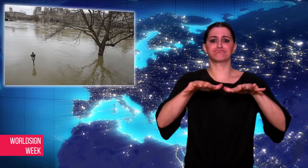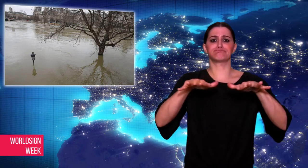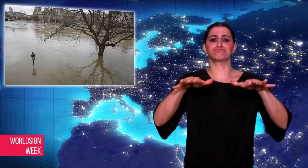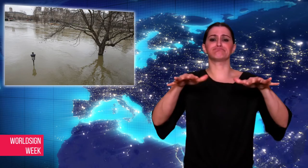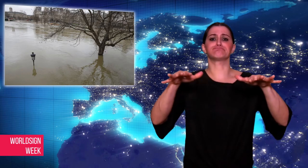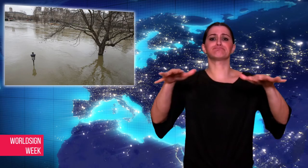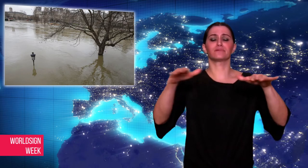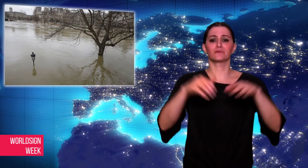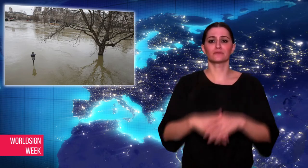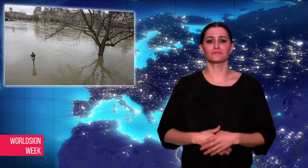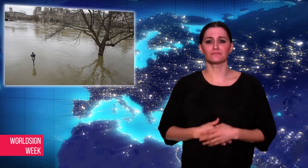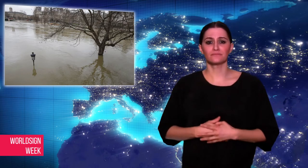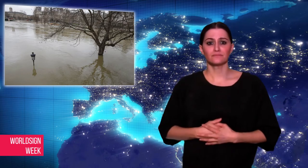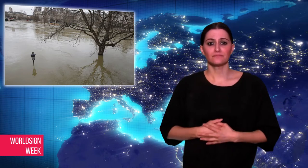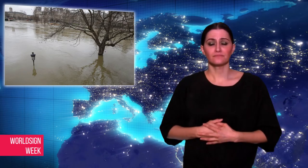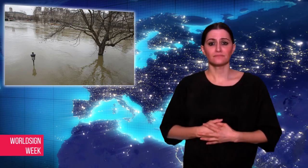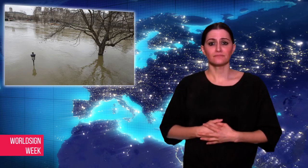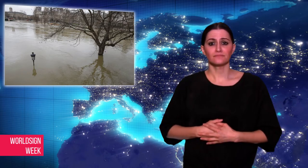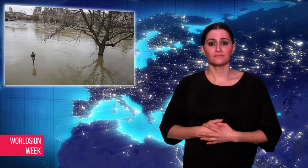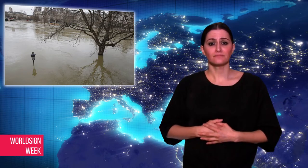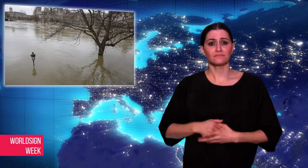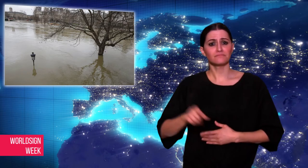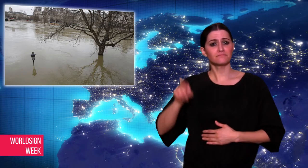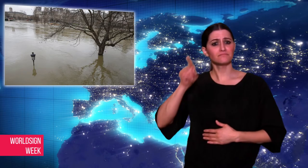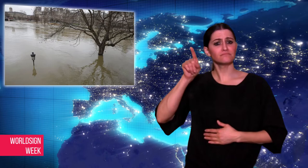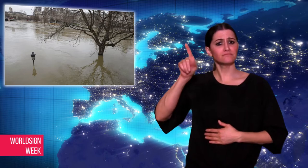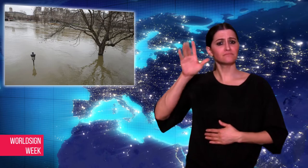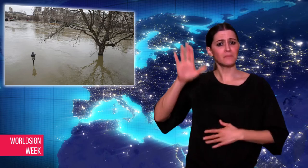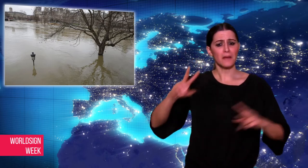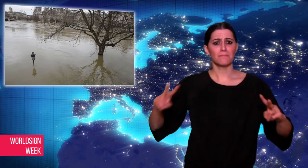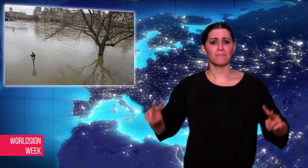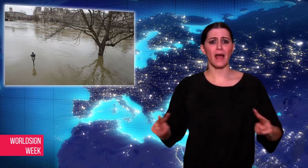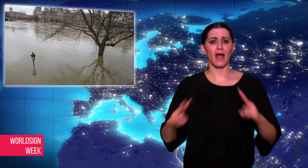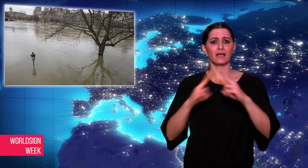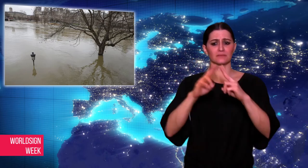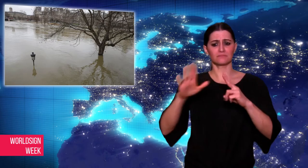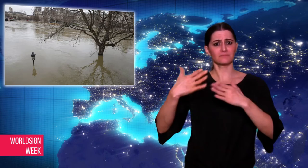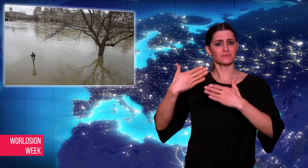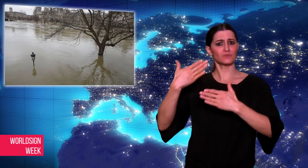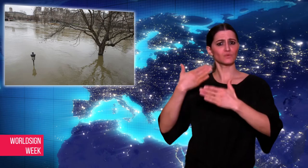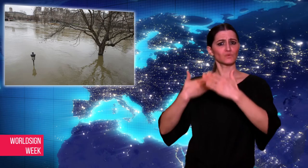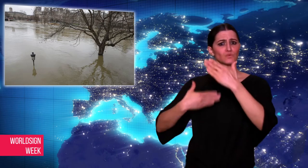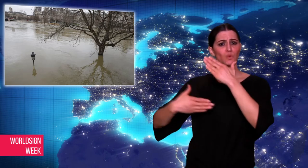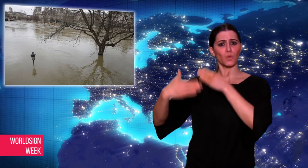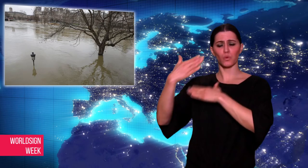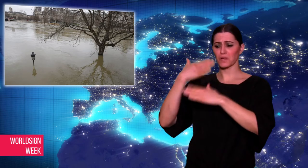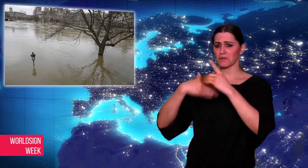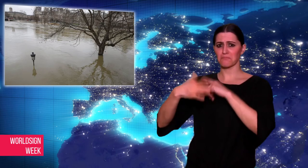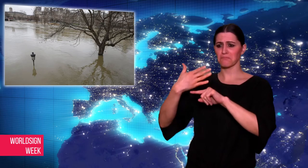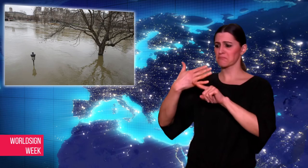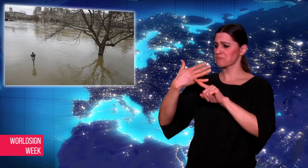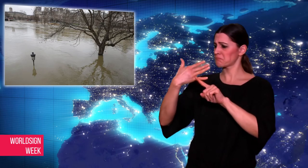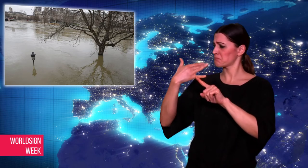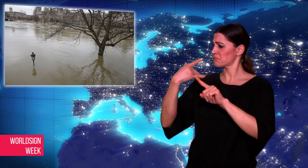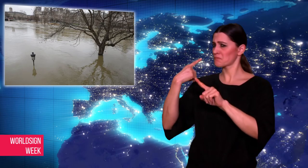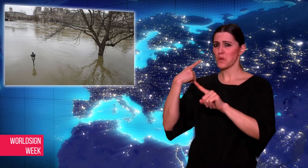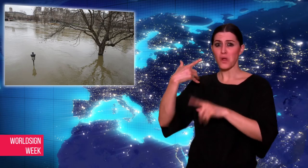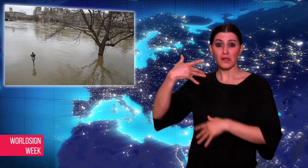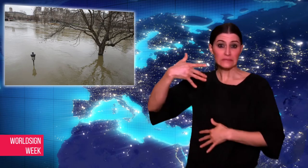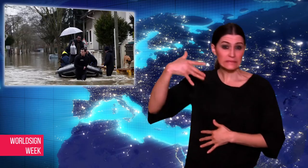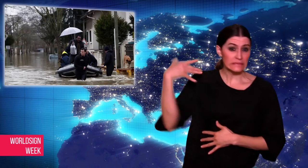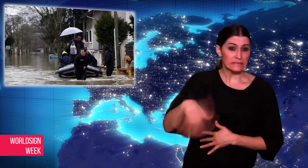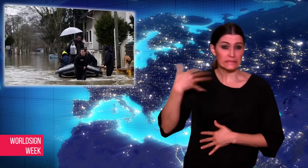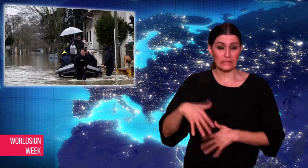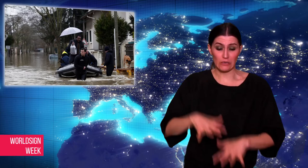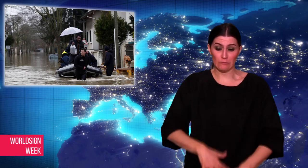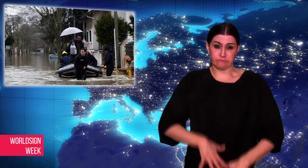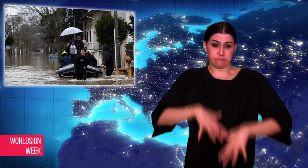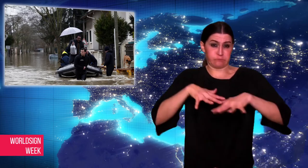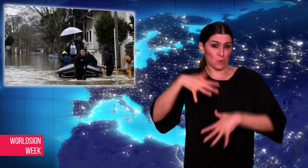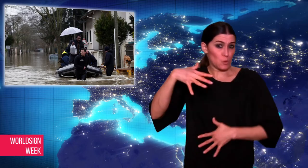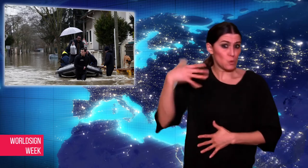1.5 meters which floods streets. The